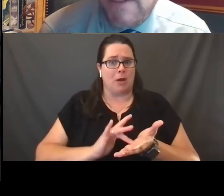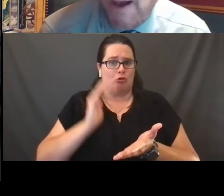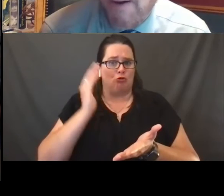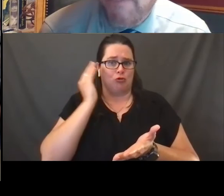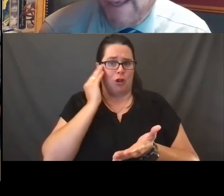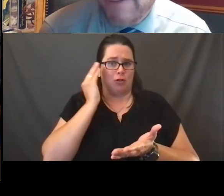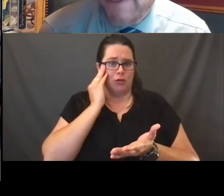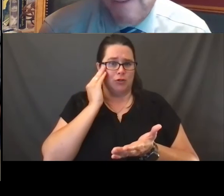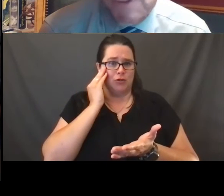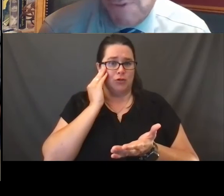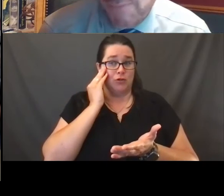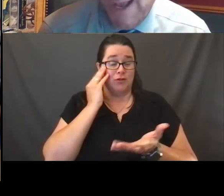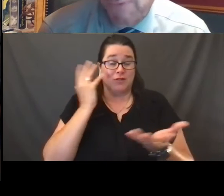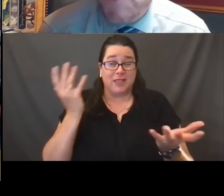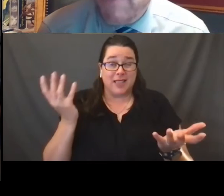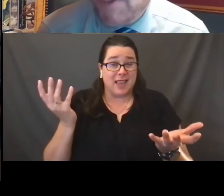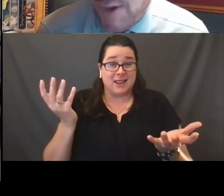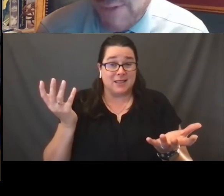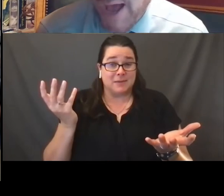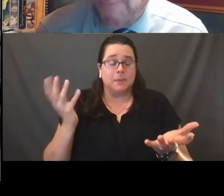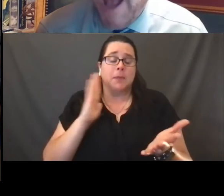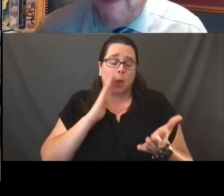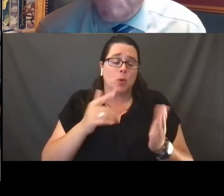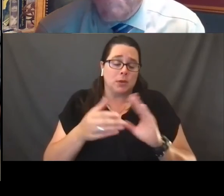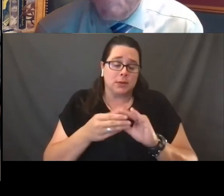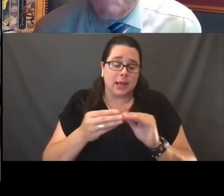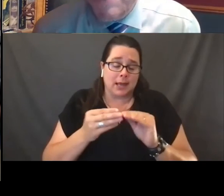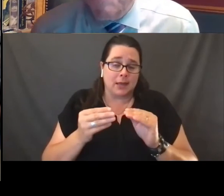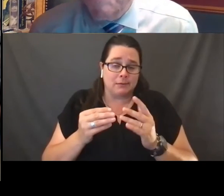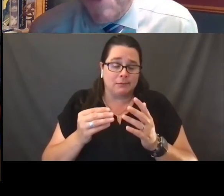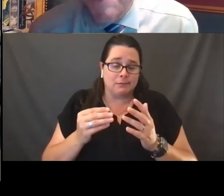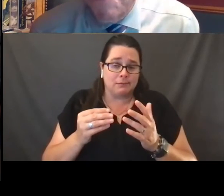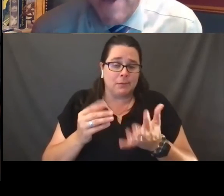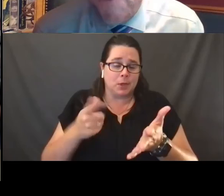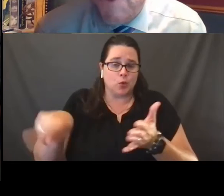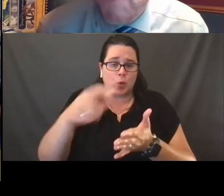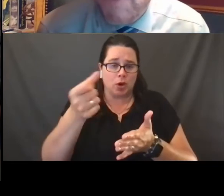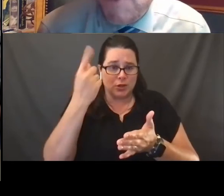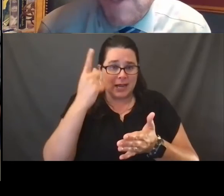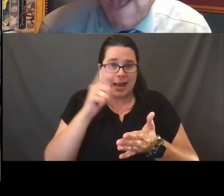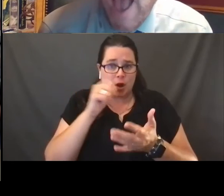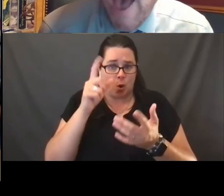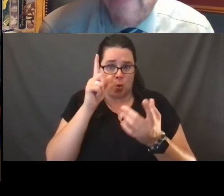that, I mean I will say this out loud, but obviously you understand I do not agree with this,